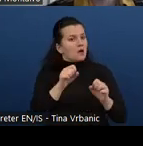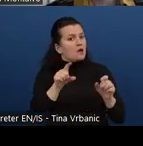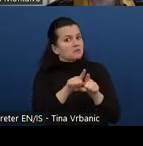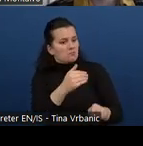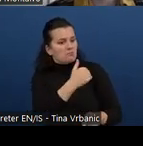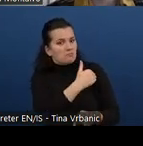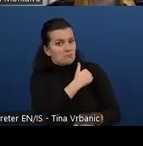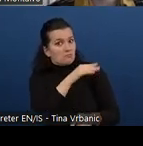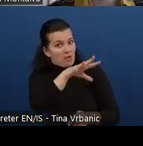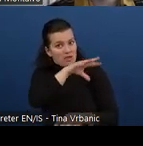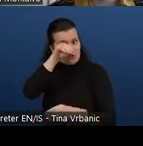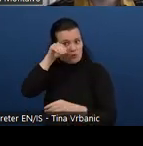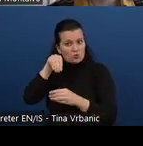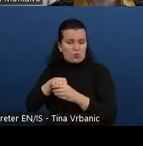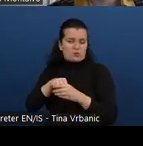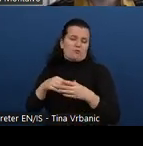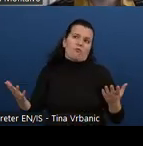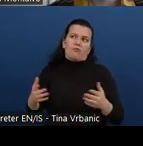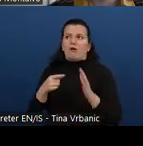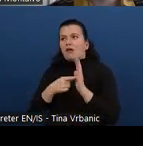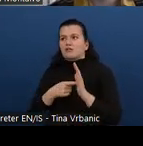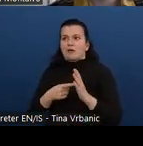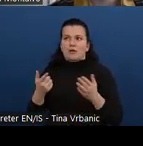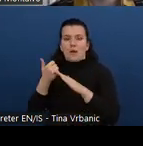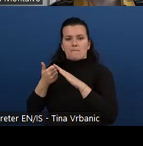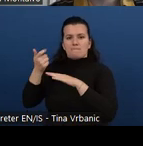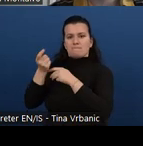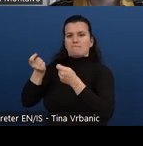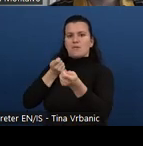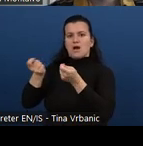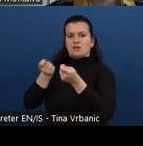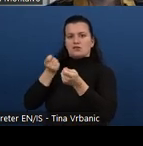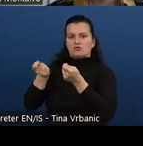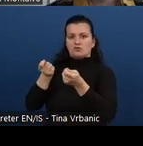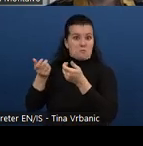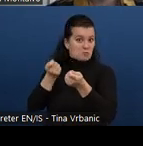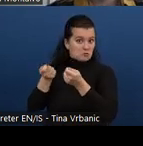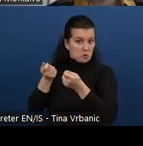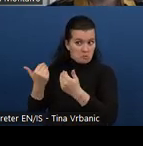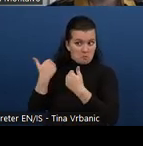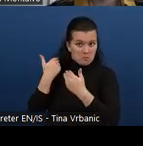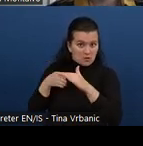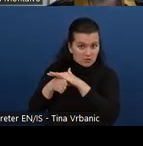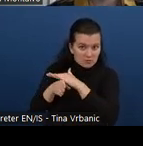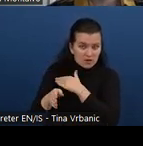I'm thinking on managerial roles that have a role in accessibility. So that's if you want to open an issue.